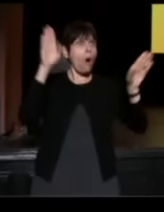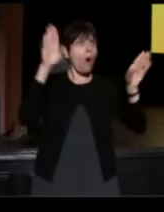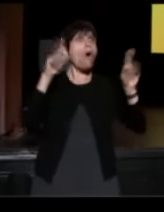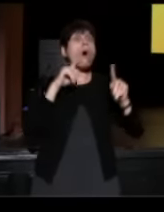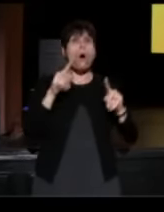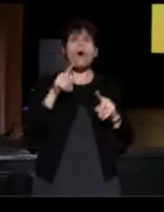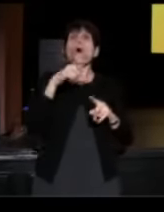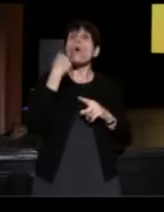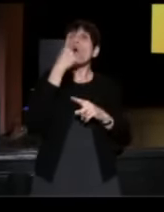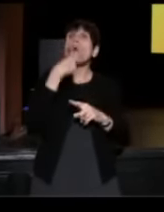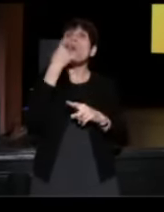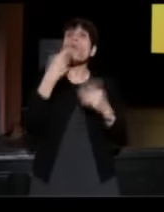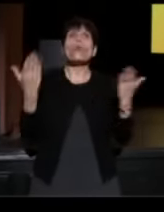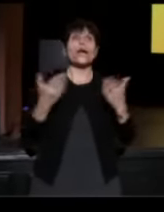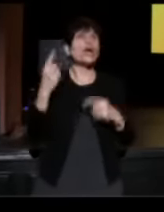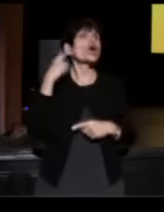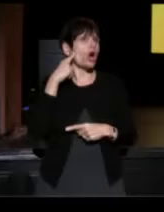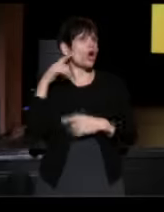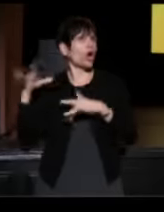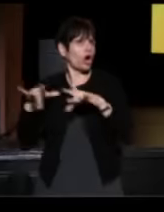And who here has heard StoryCorps on the radio?